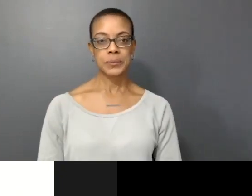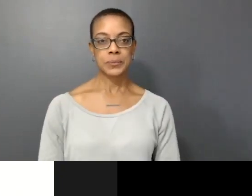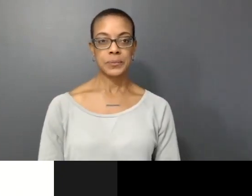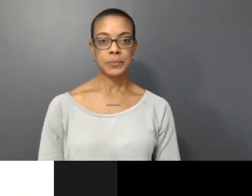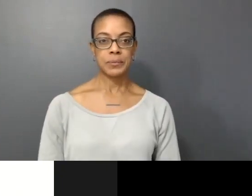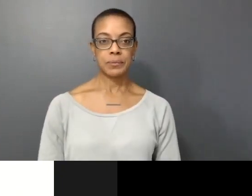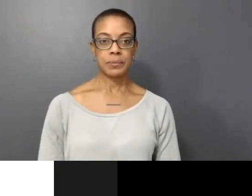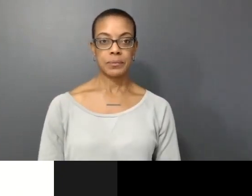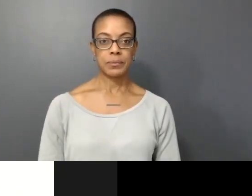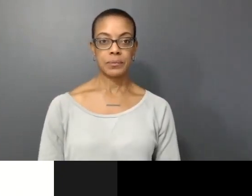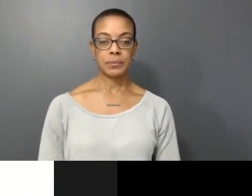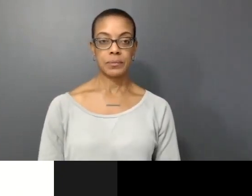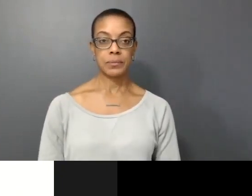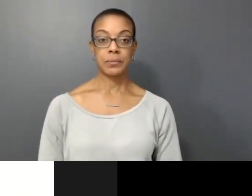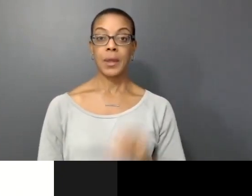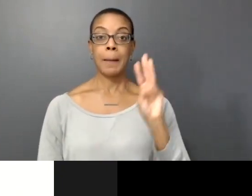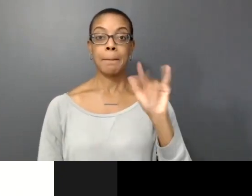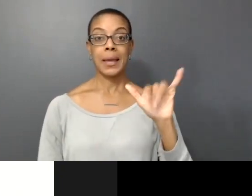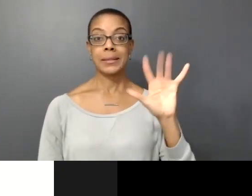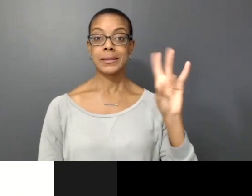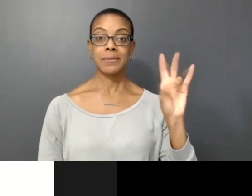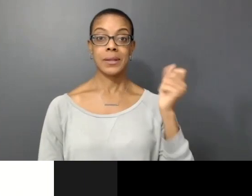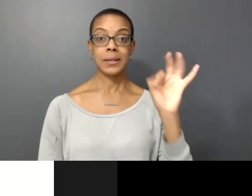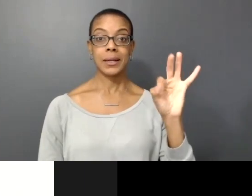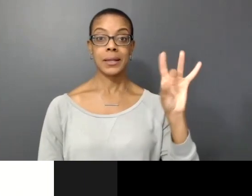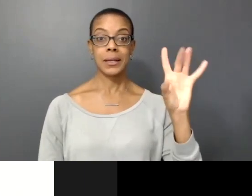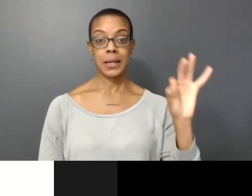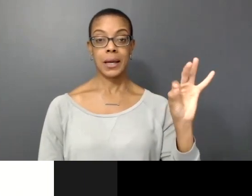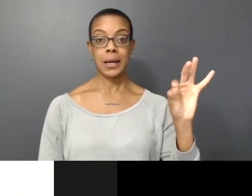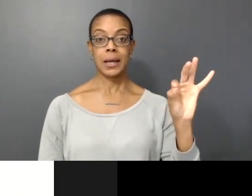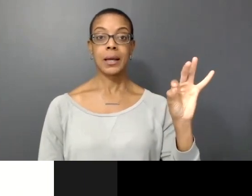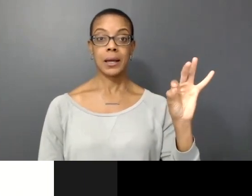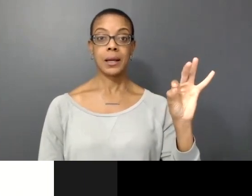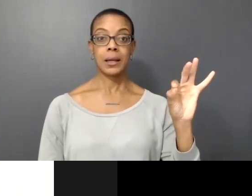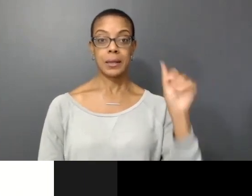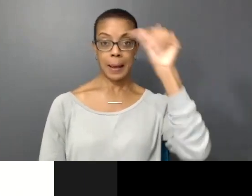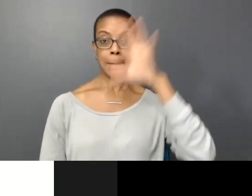On May 7 1989, an article ran the San Francisco Chronicle regarding a supposed rematch between